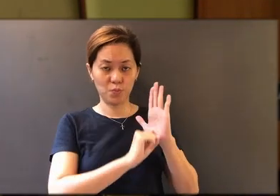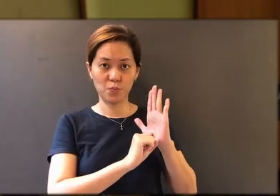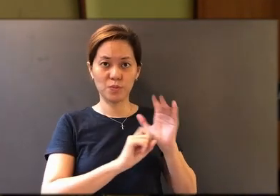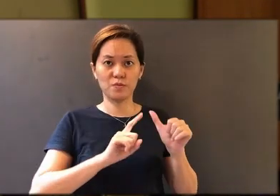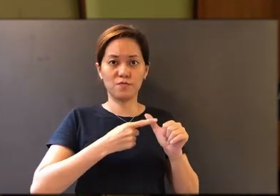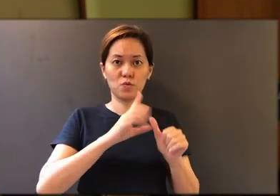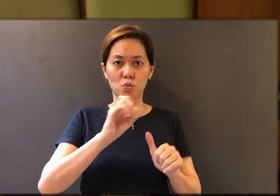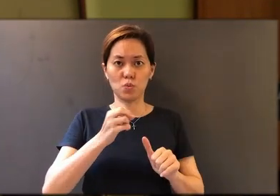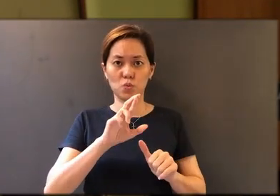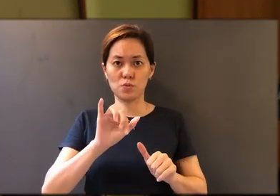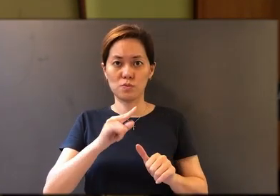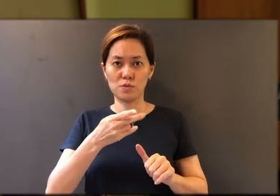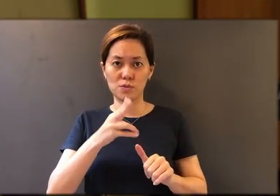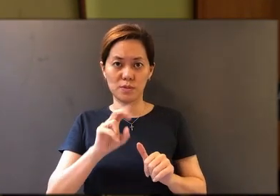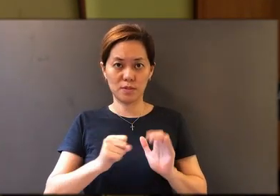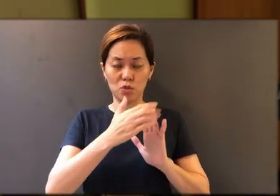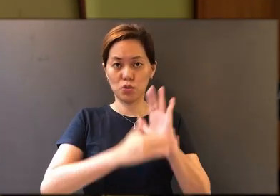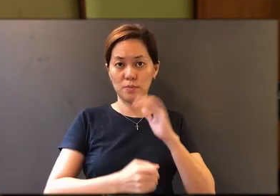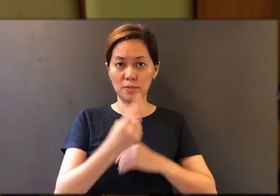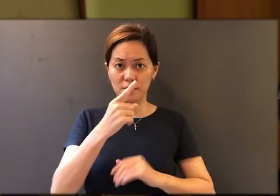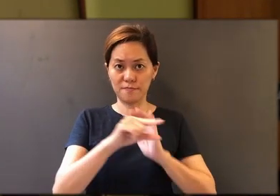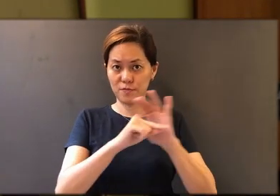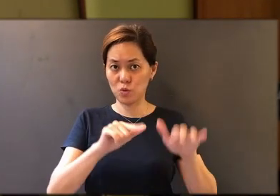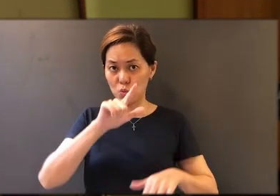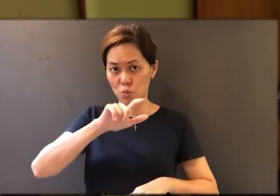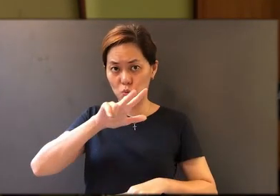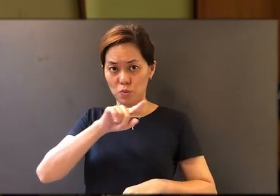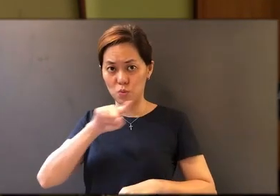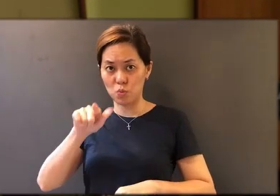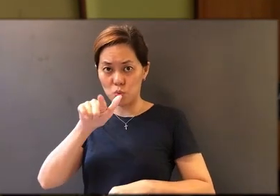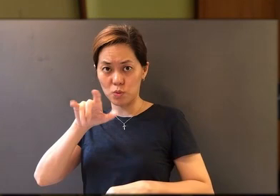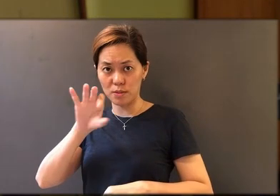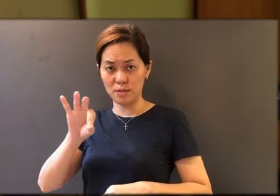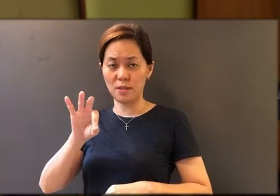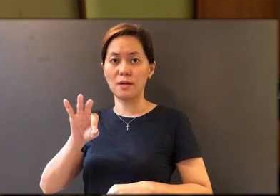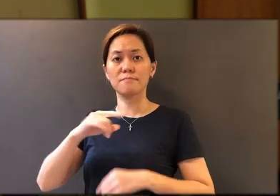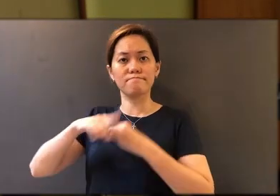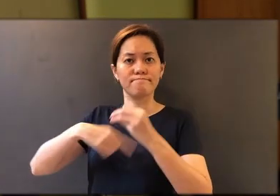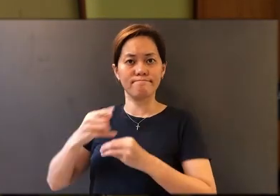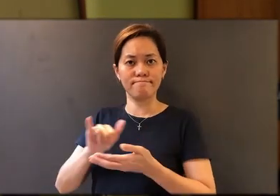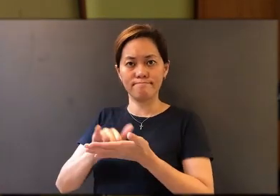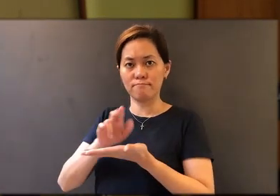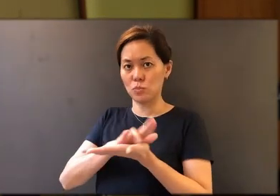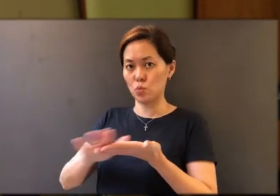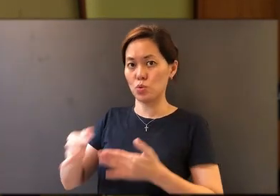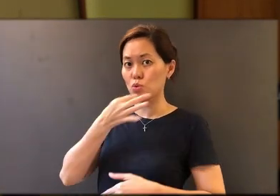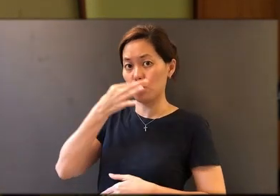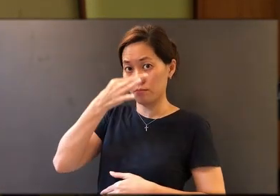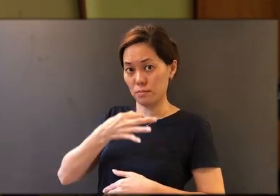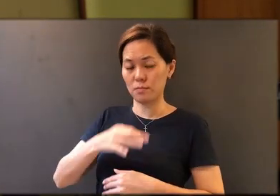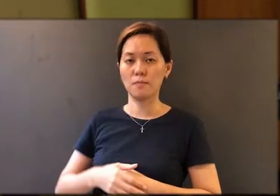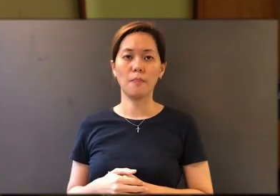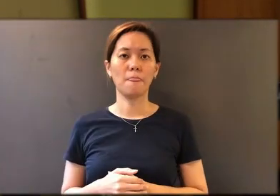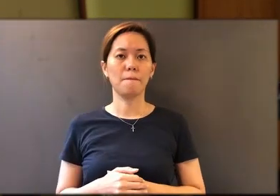in 1 Corinthians 11:23 - 29, regarding the Holy Communion.